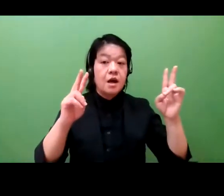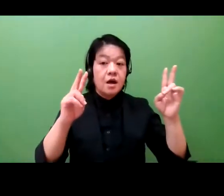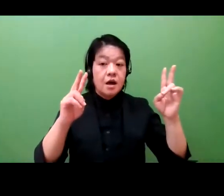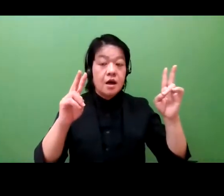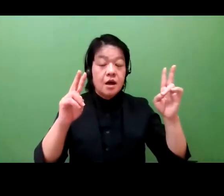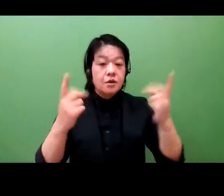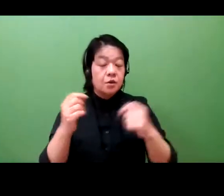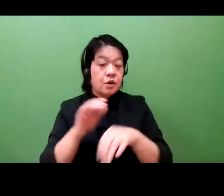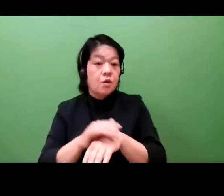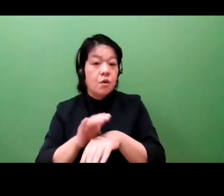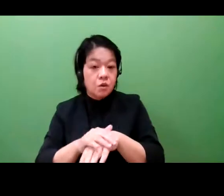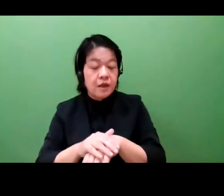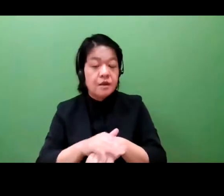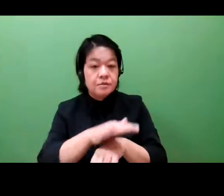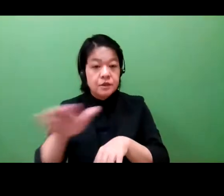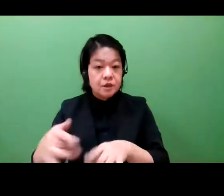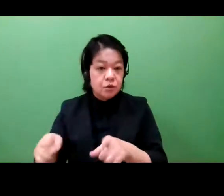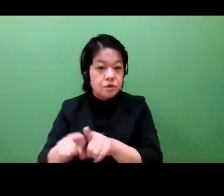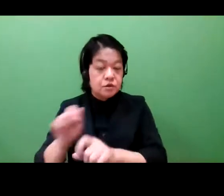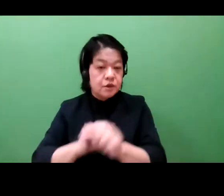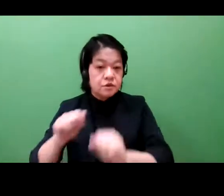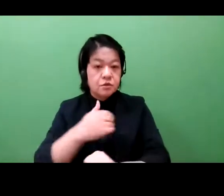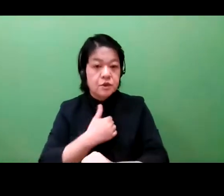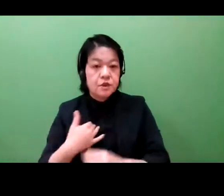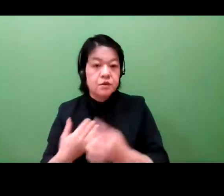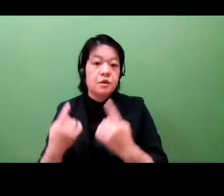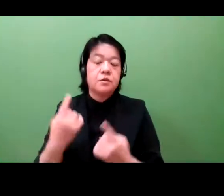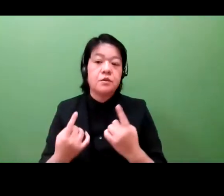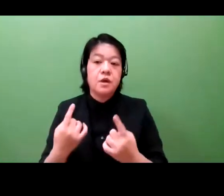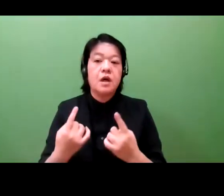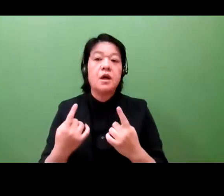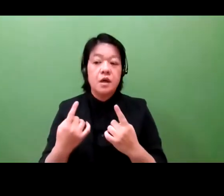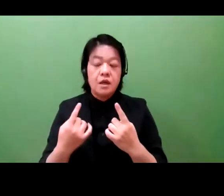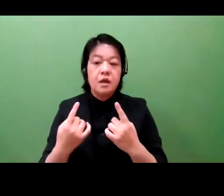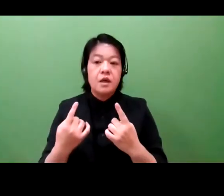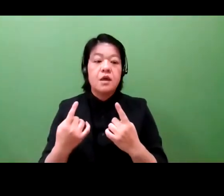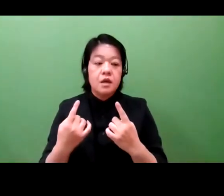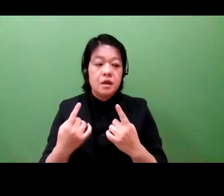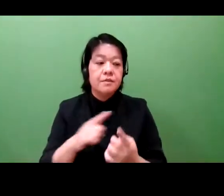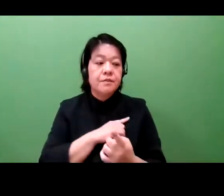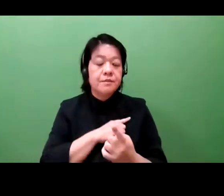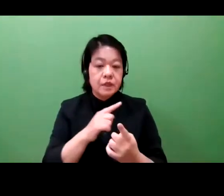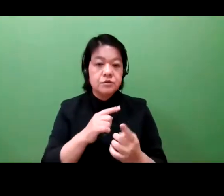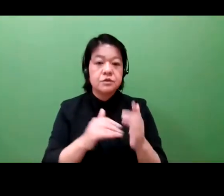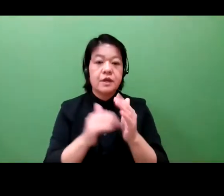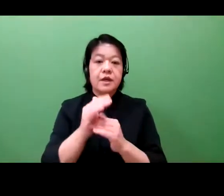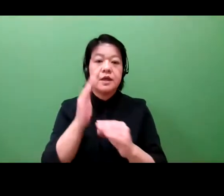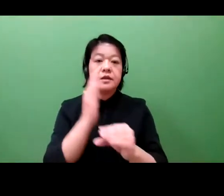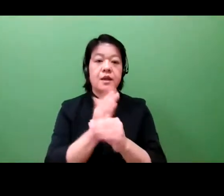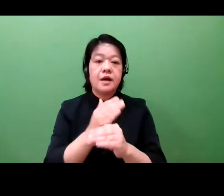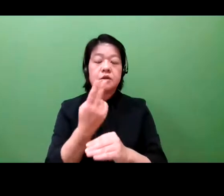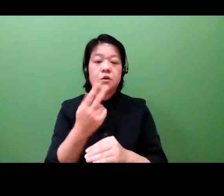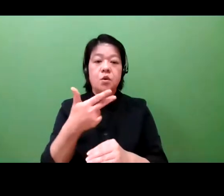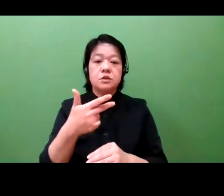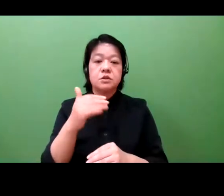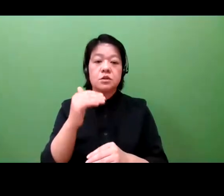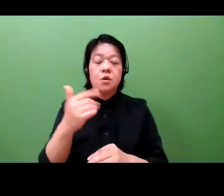I will turn to Dr. Takanaka. She is a professor of technology law at the University of Washington Law School of Law,